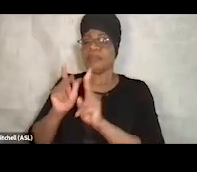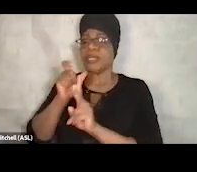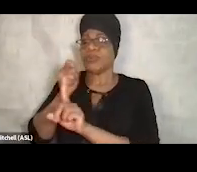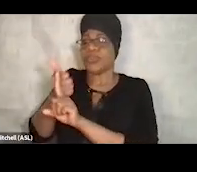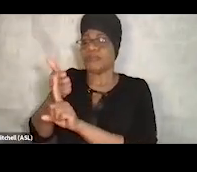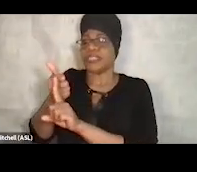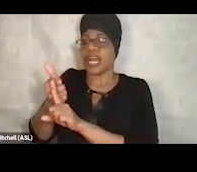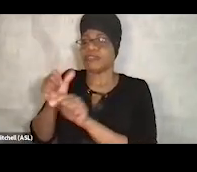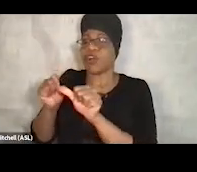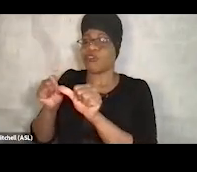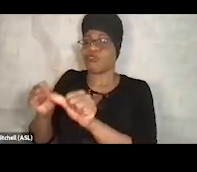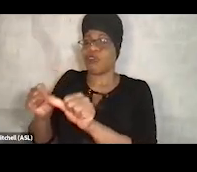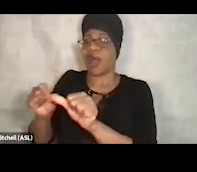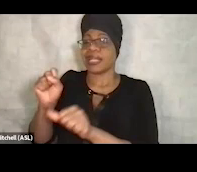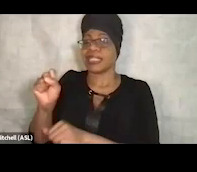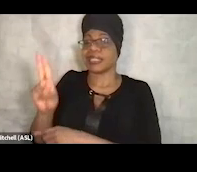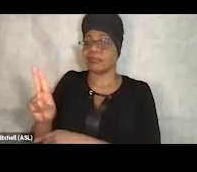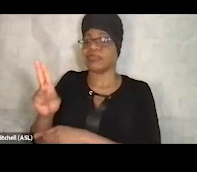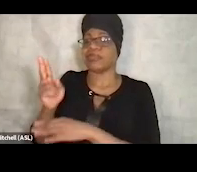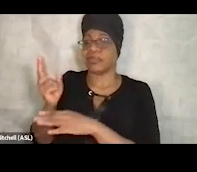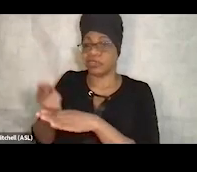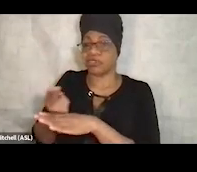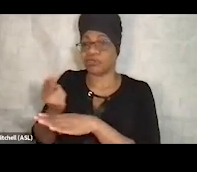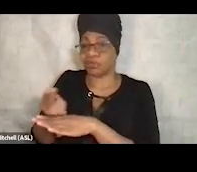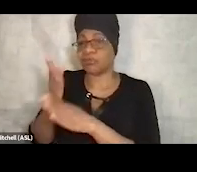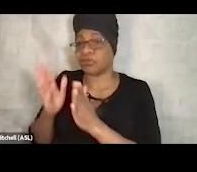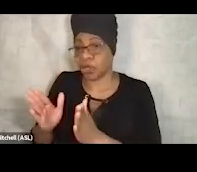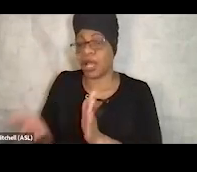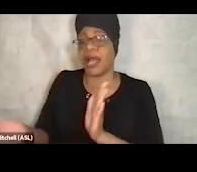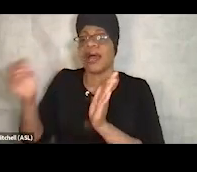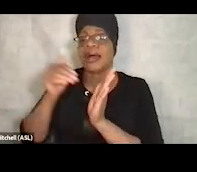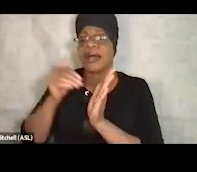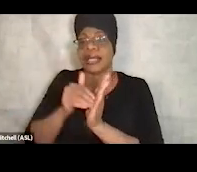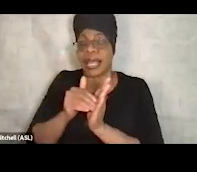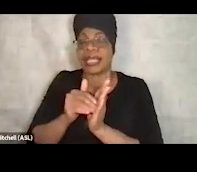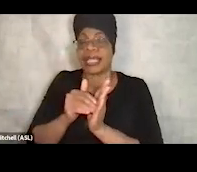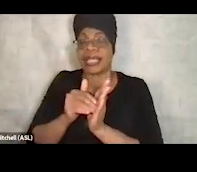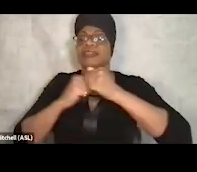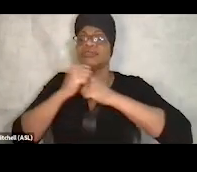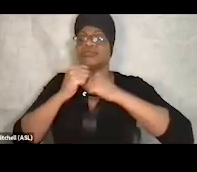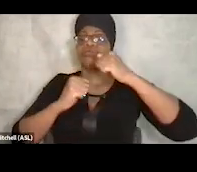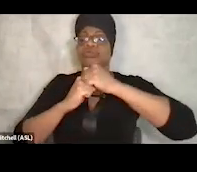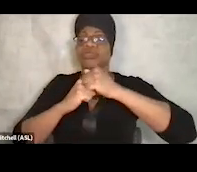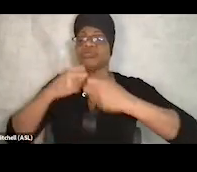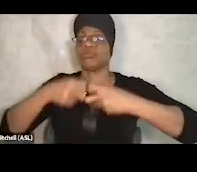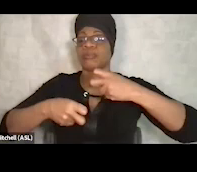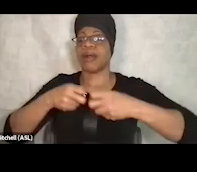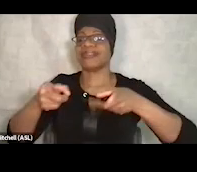And so to begin to articulate that this is a structural problem, you know, dealing with the reality